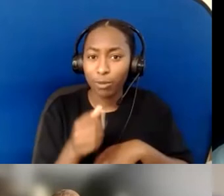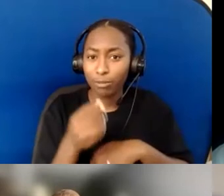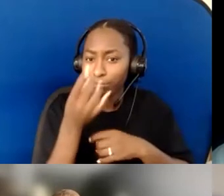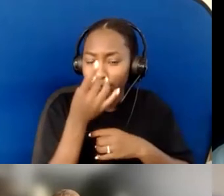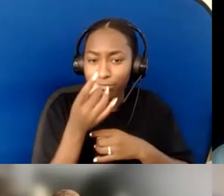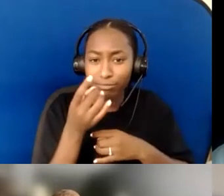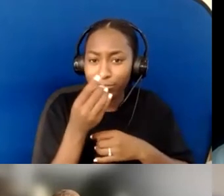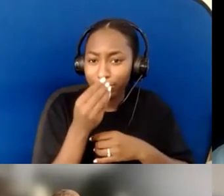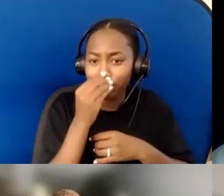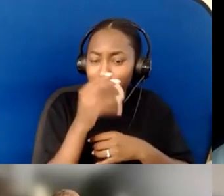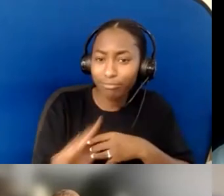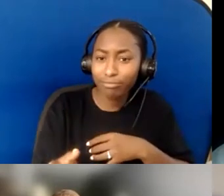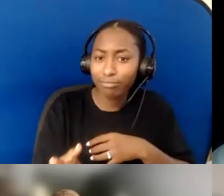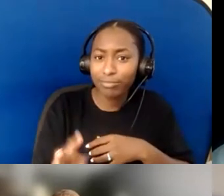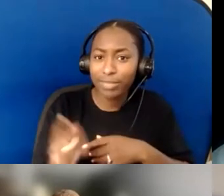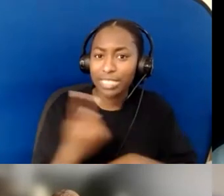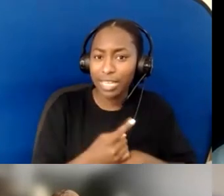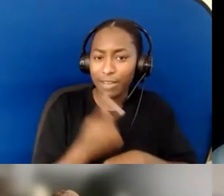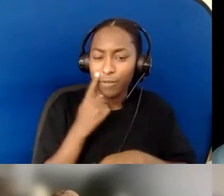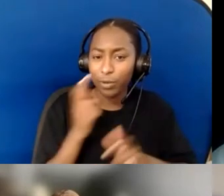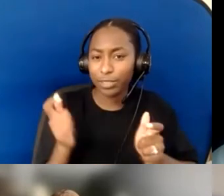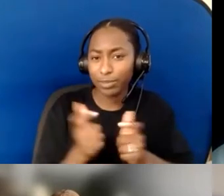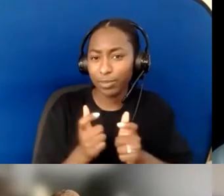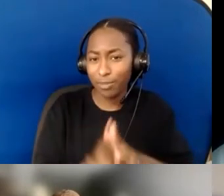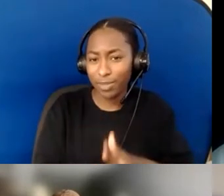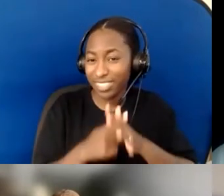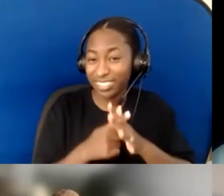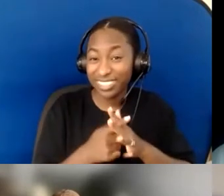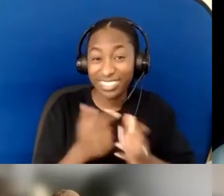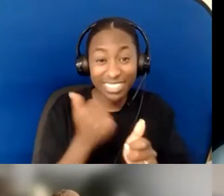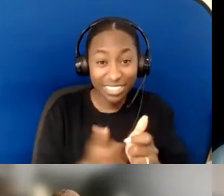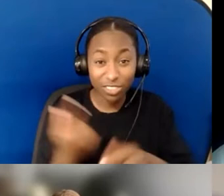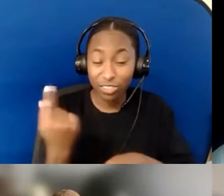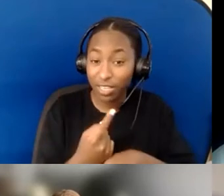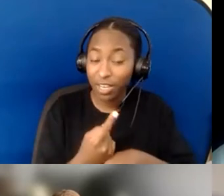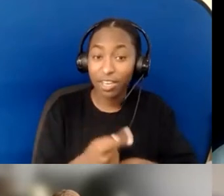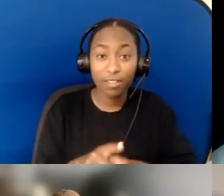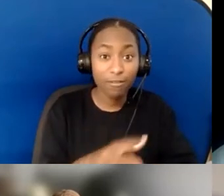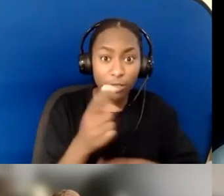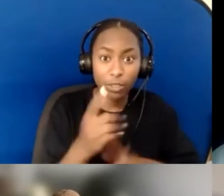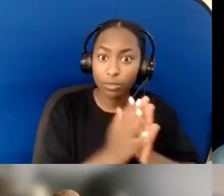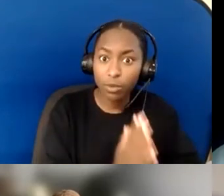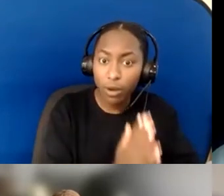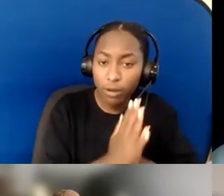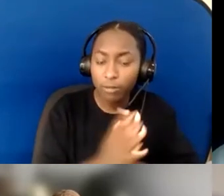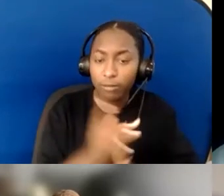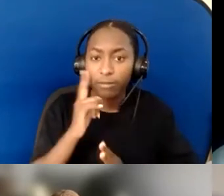"the first movement toward that journey"— the first decision, the first prayer, or the first recognition.